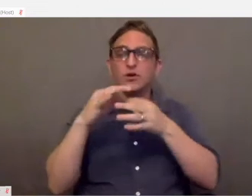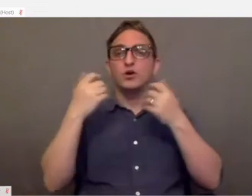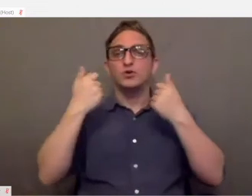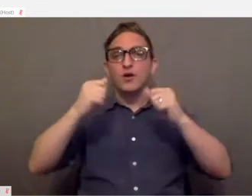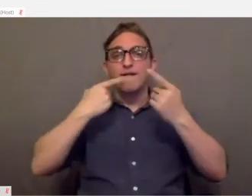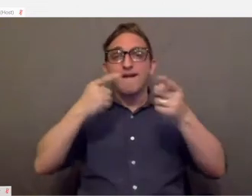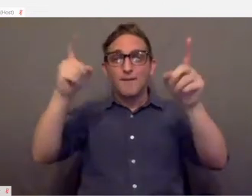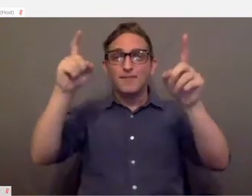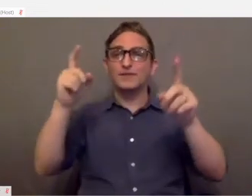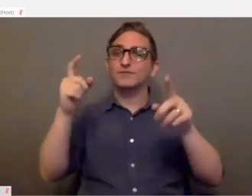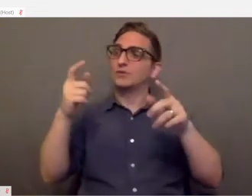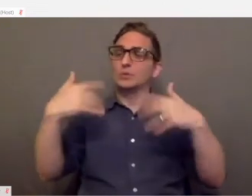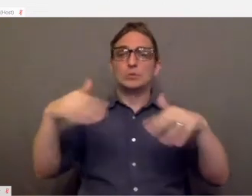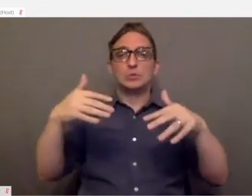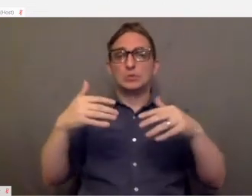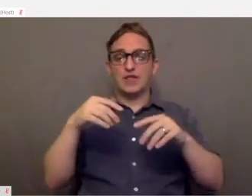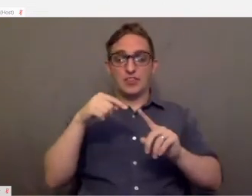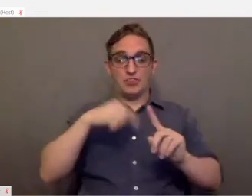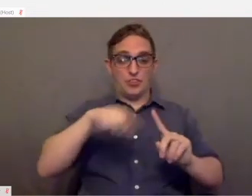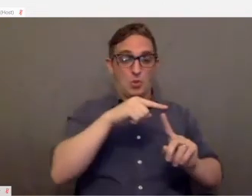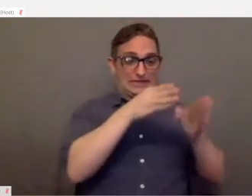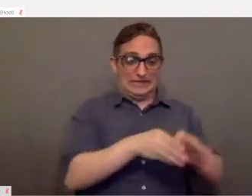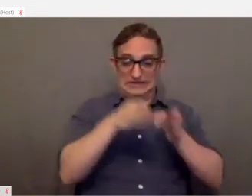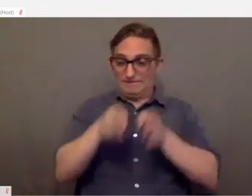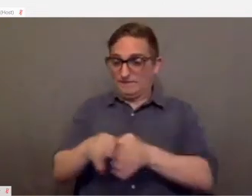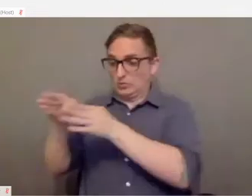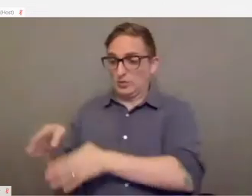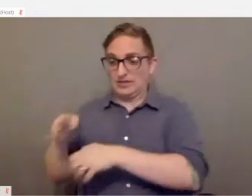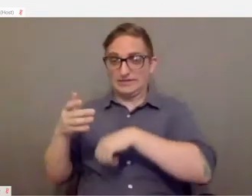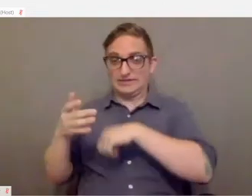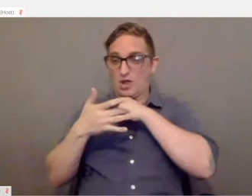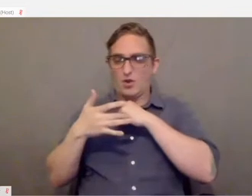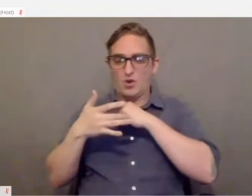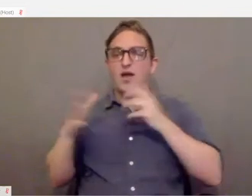that was greater than any of those technologies could have established on their own.